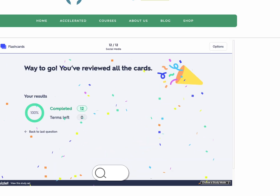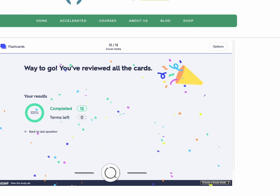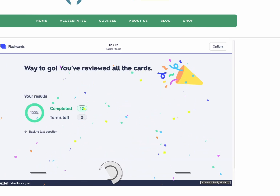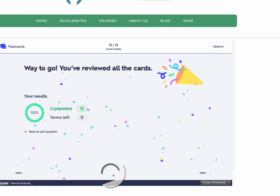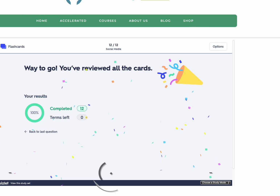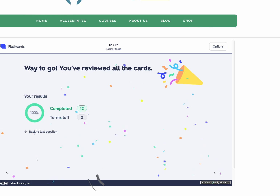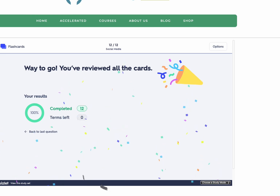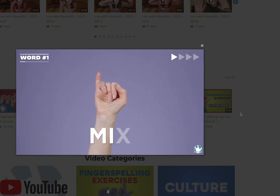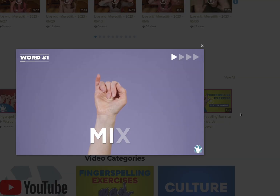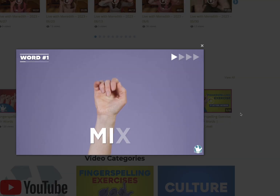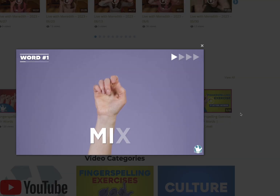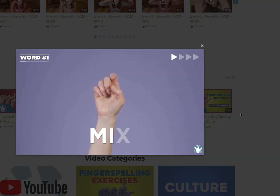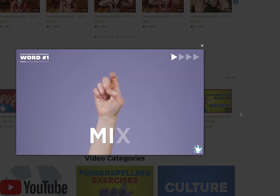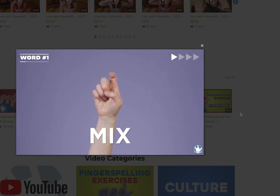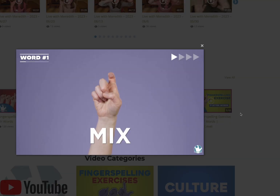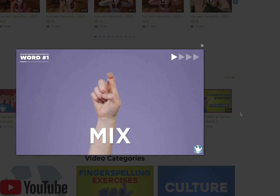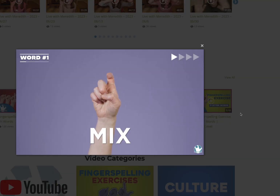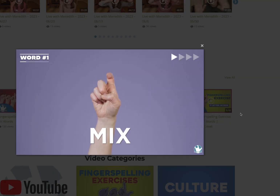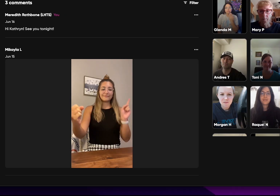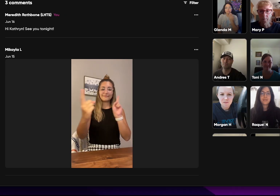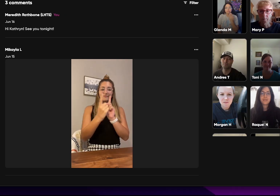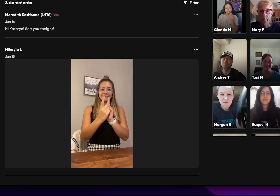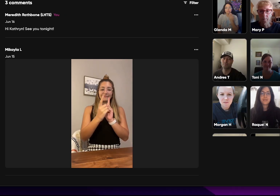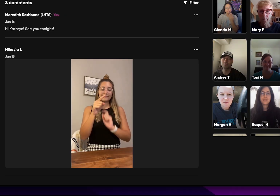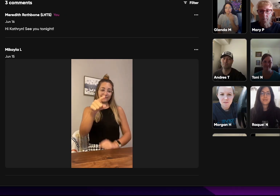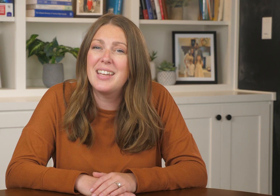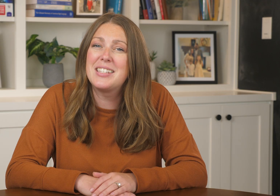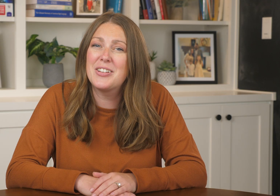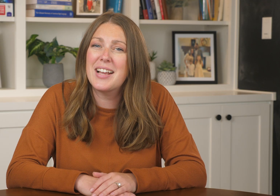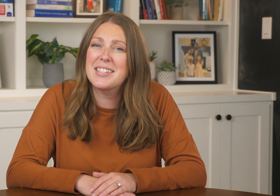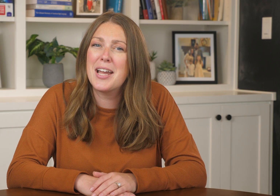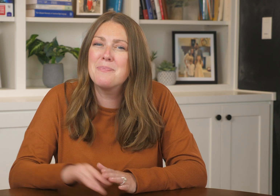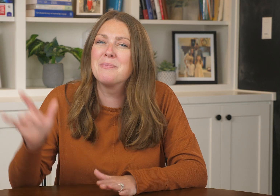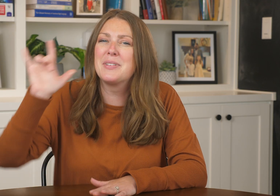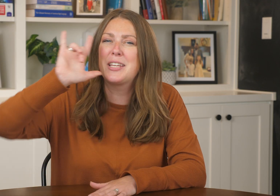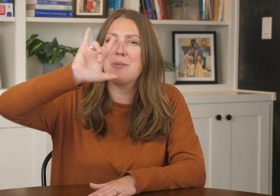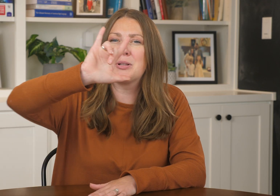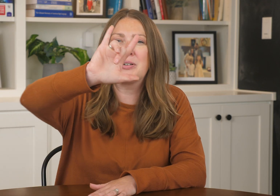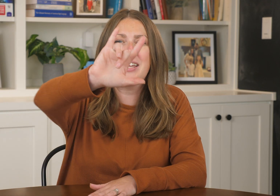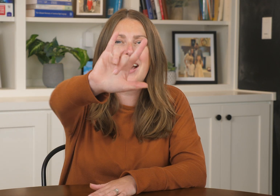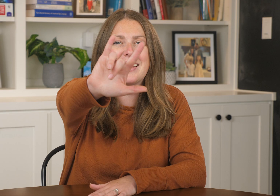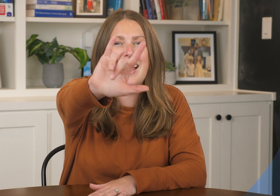We'd love for you to join our next online program. Until next time, keep learning how to sign.